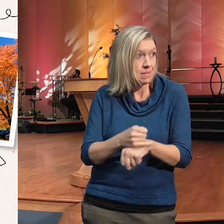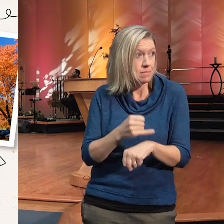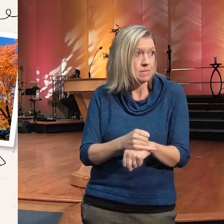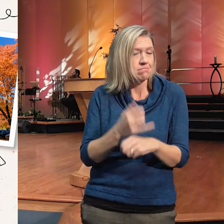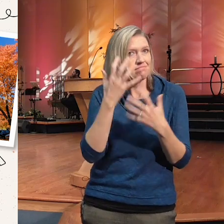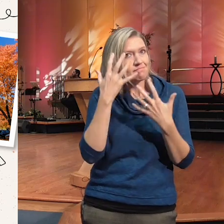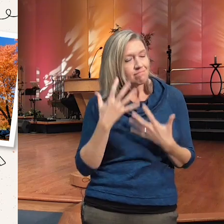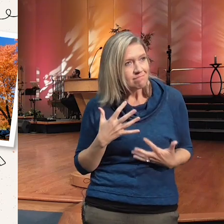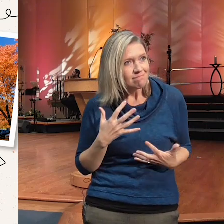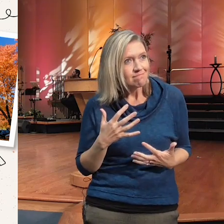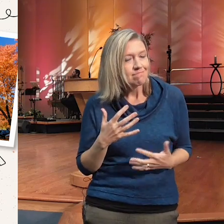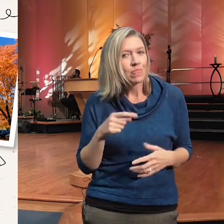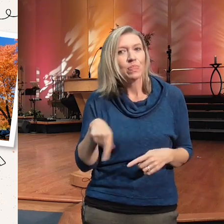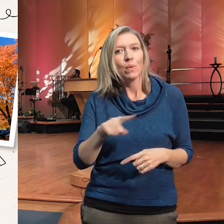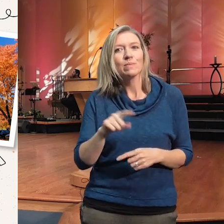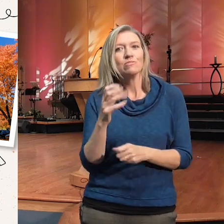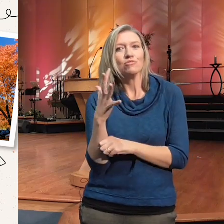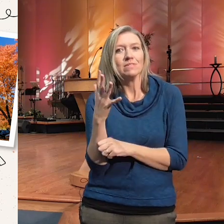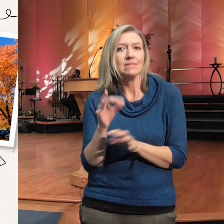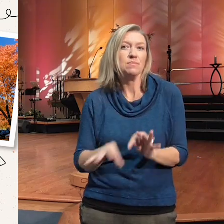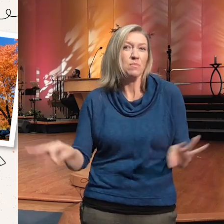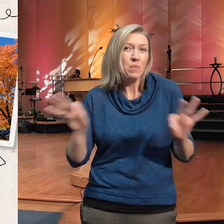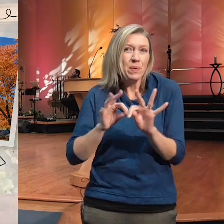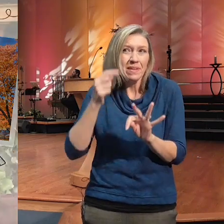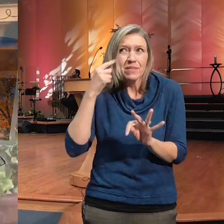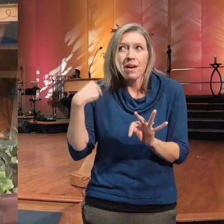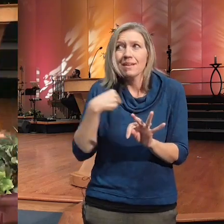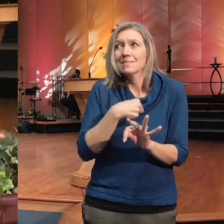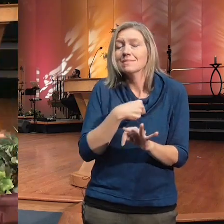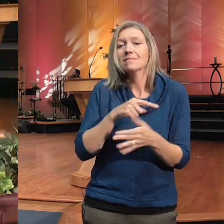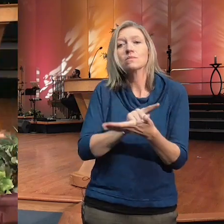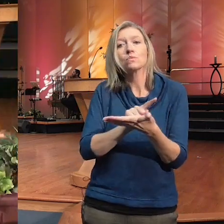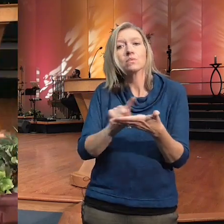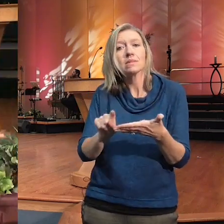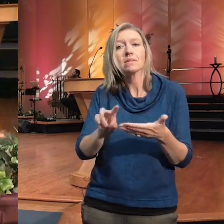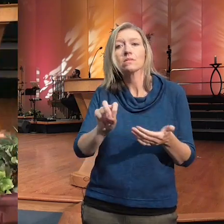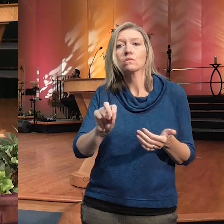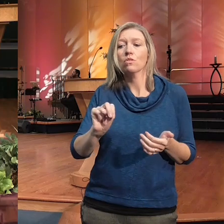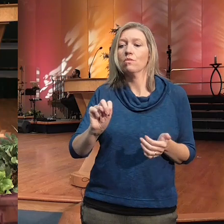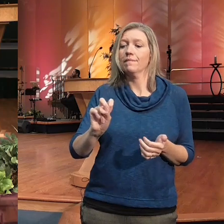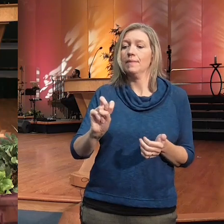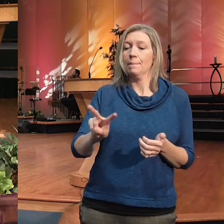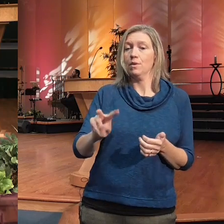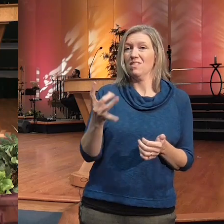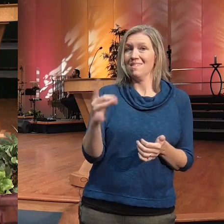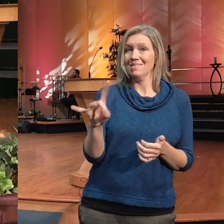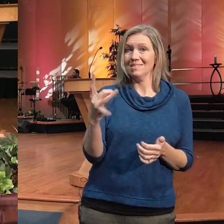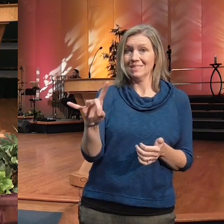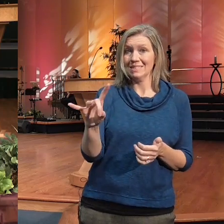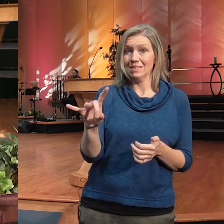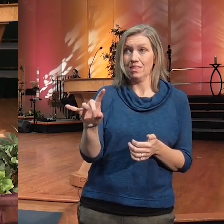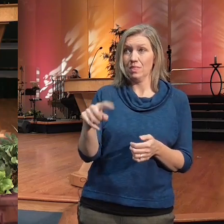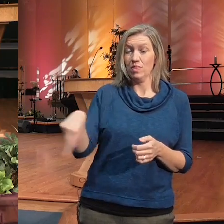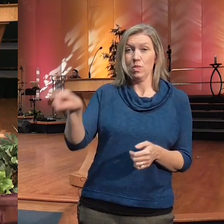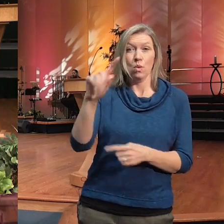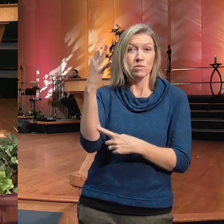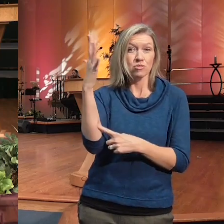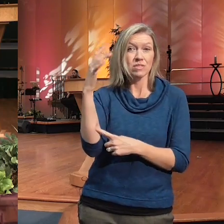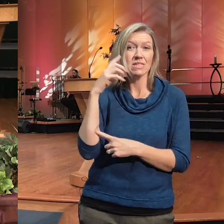week of November 18th um these trees are going to be removed and um we are so grateful to Dr